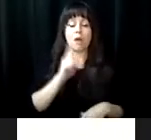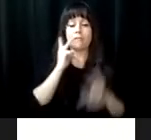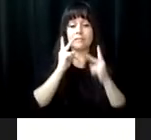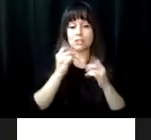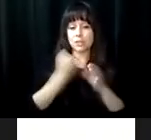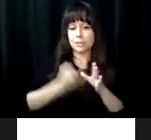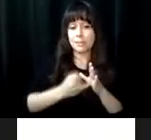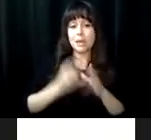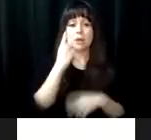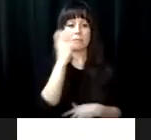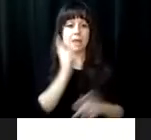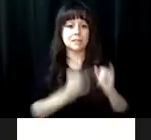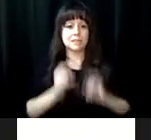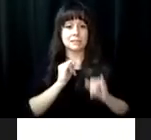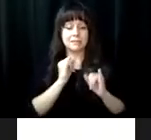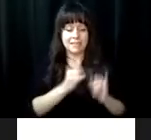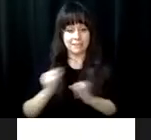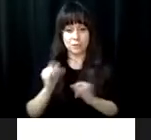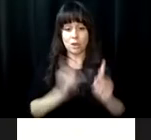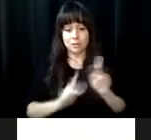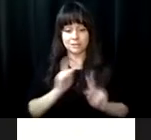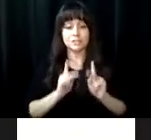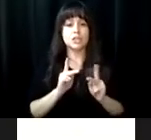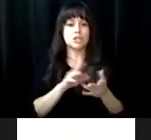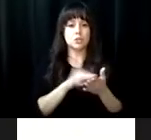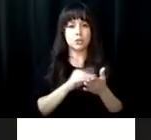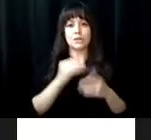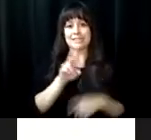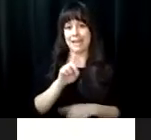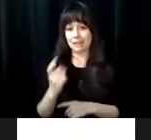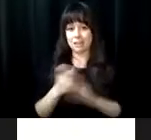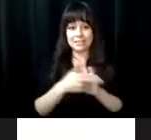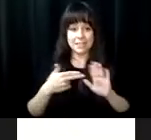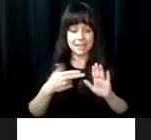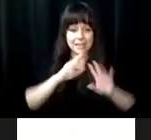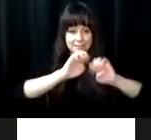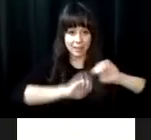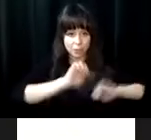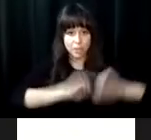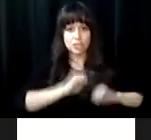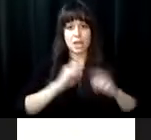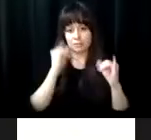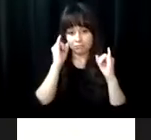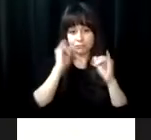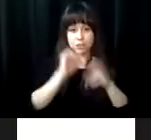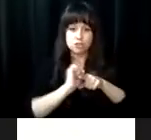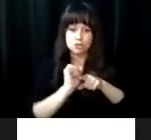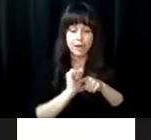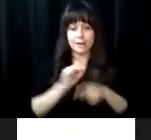way in which visually impaired and blind individuals could be provided with diagnostic evaluation, personal